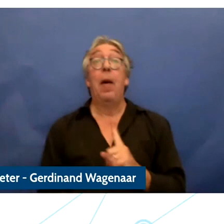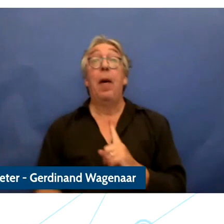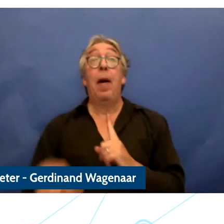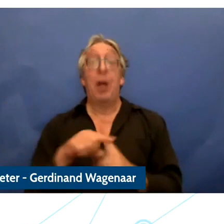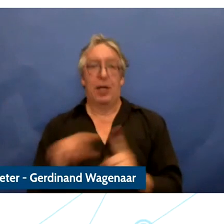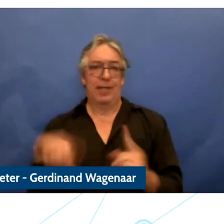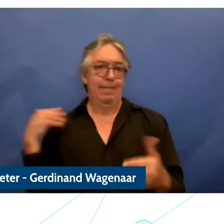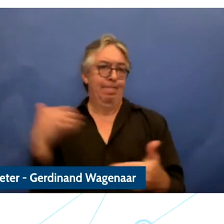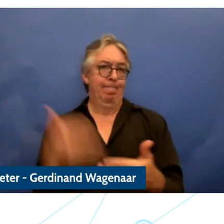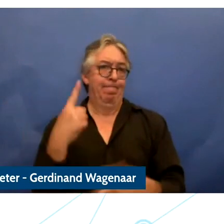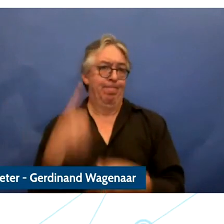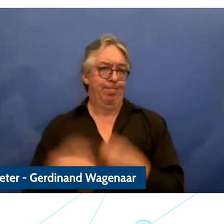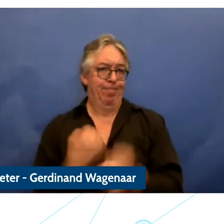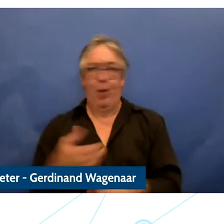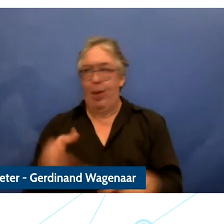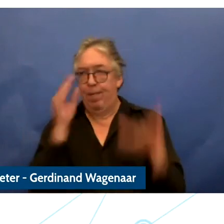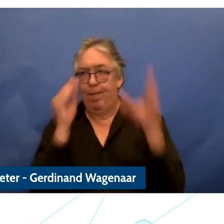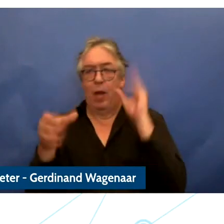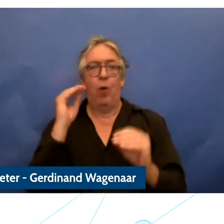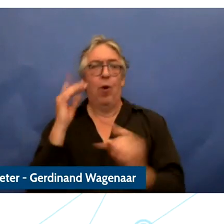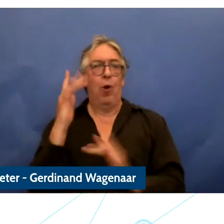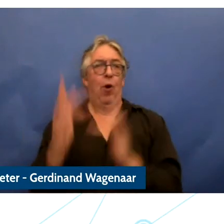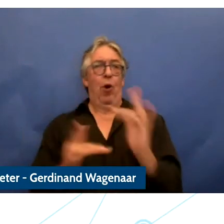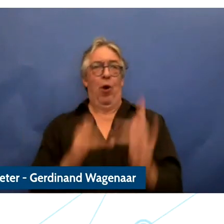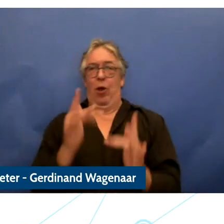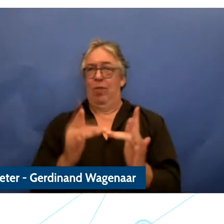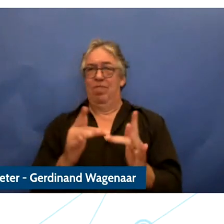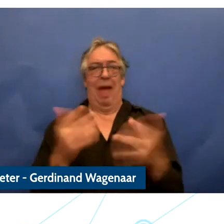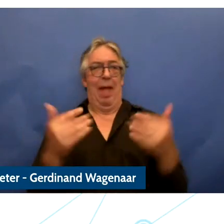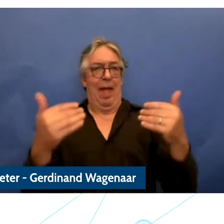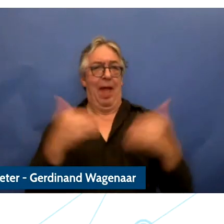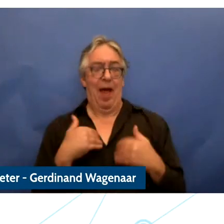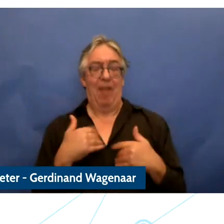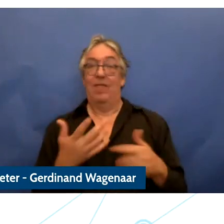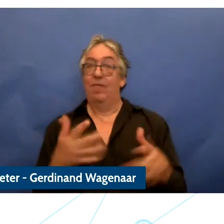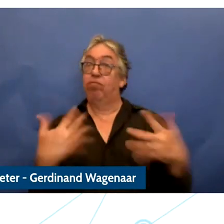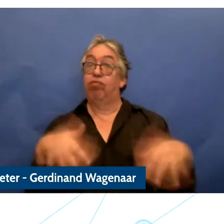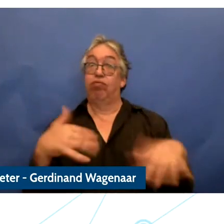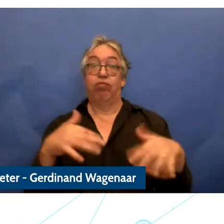the online world and particularly so for children and young people and it's